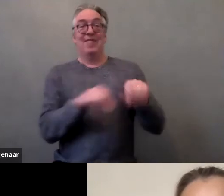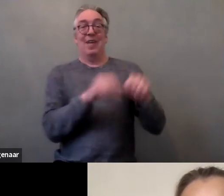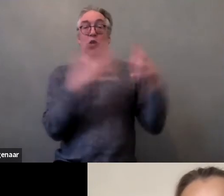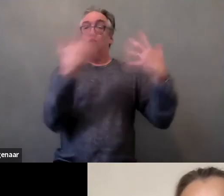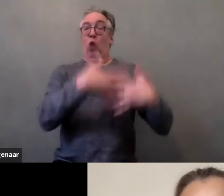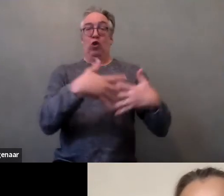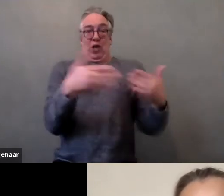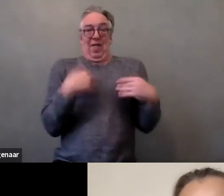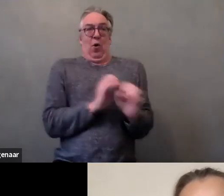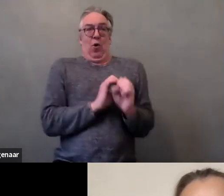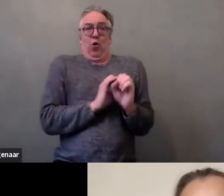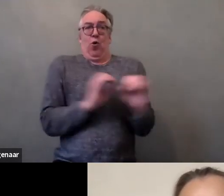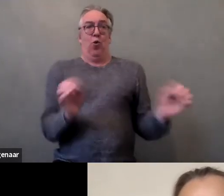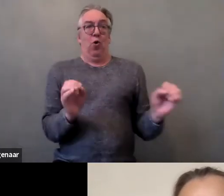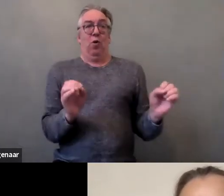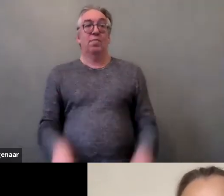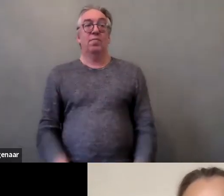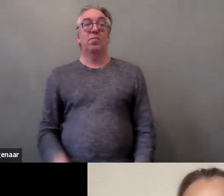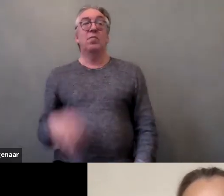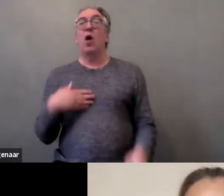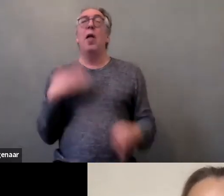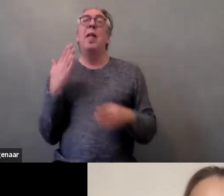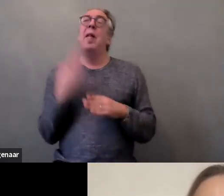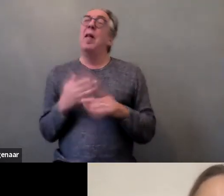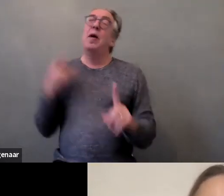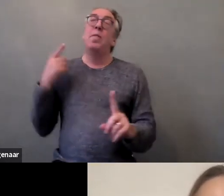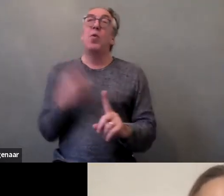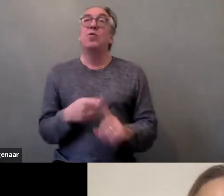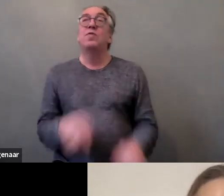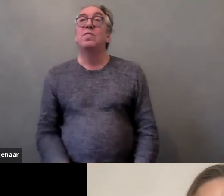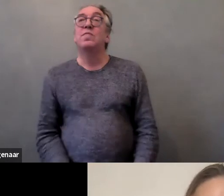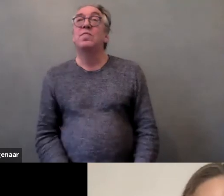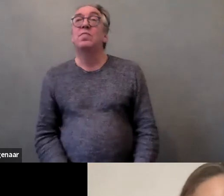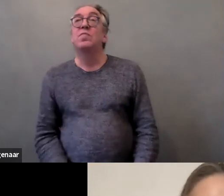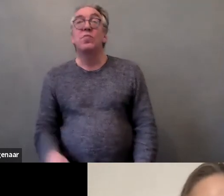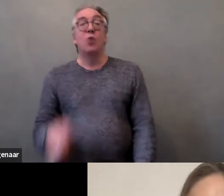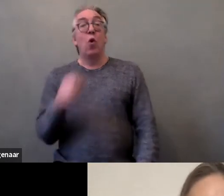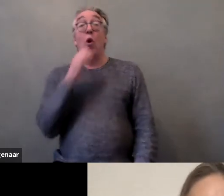to whom women share their experience of sexual violence.